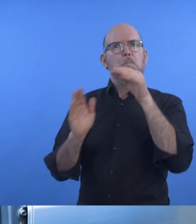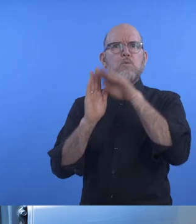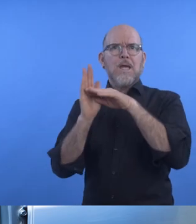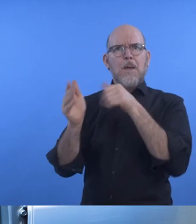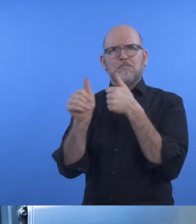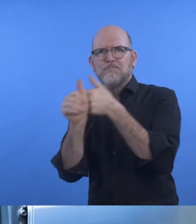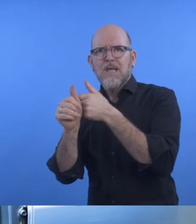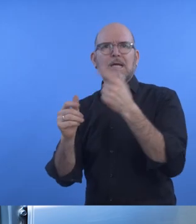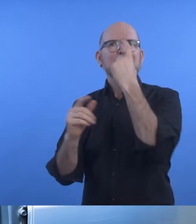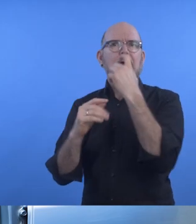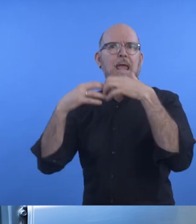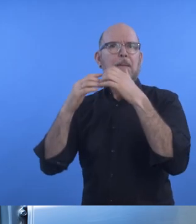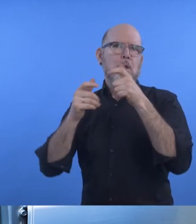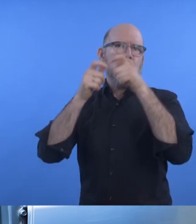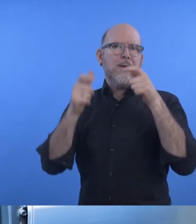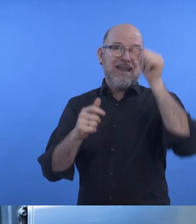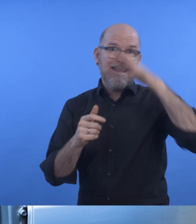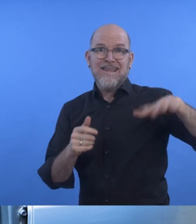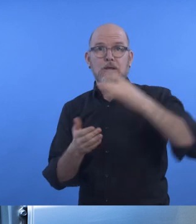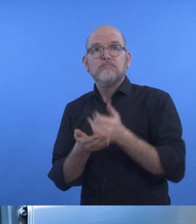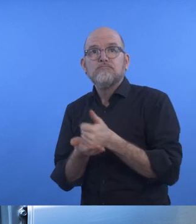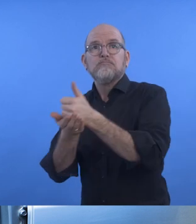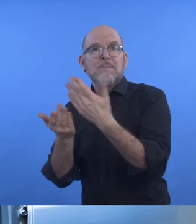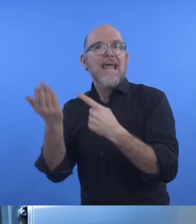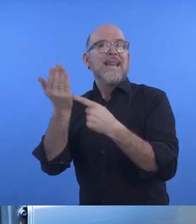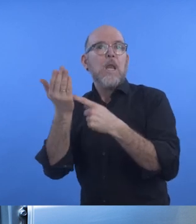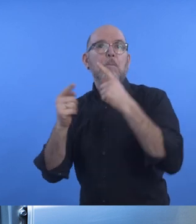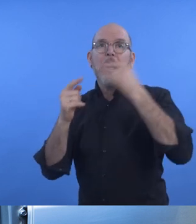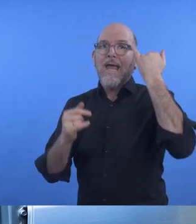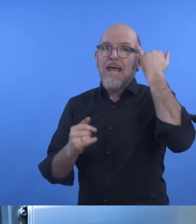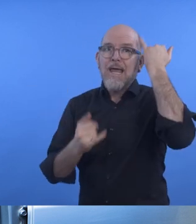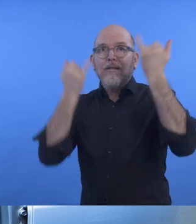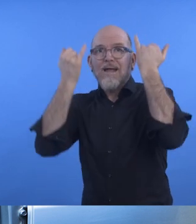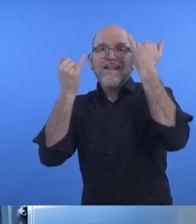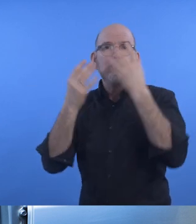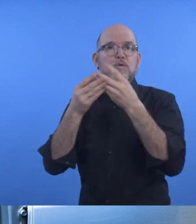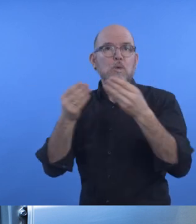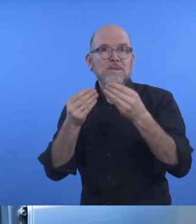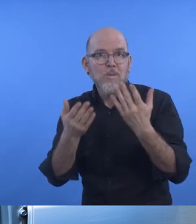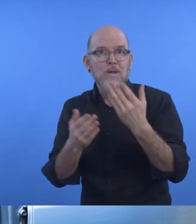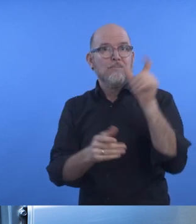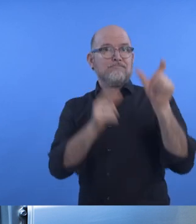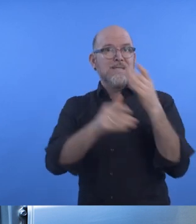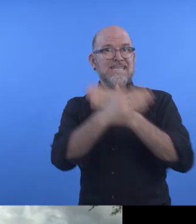and innovative solutions for people with disabilities. In 2019, 14 start-ups were